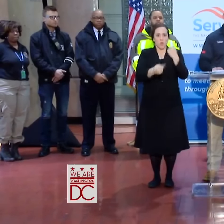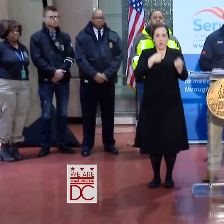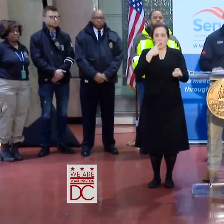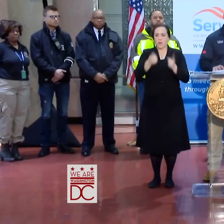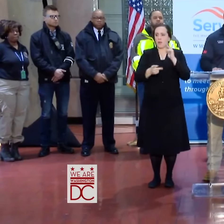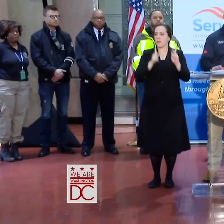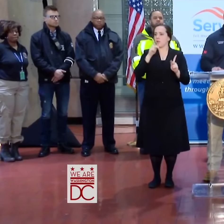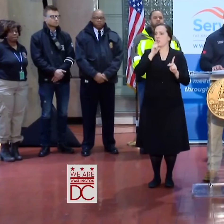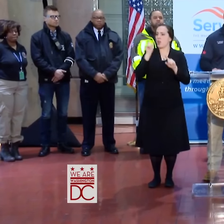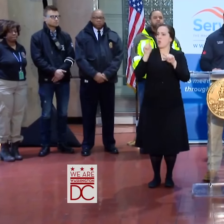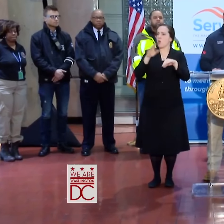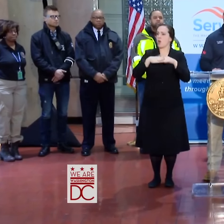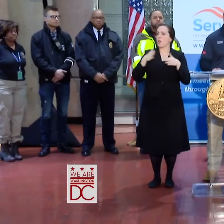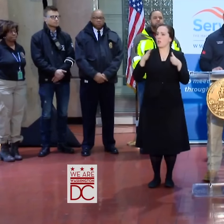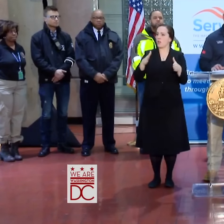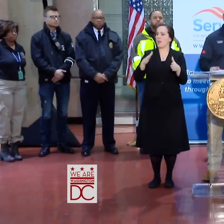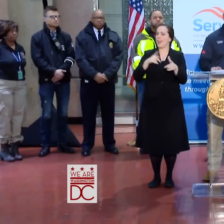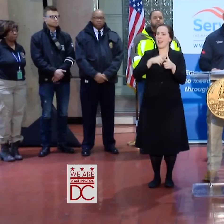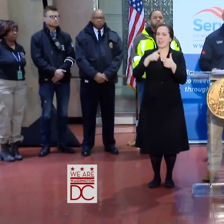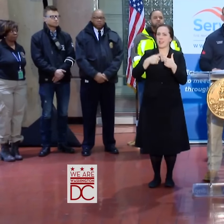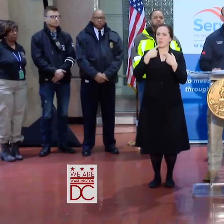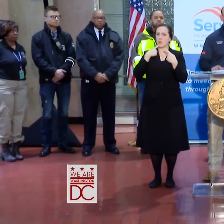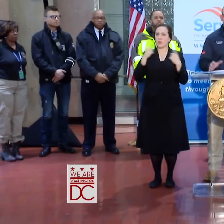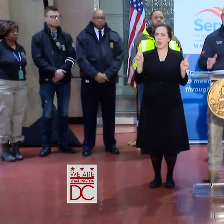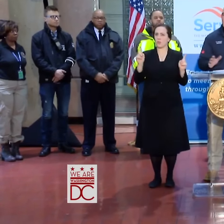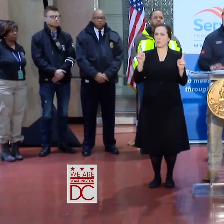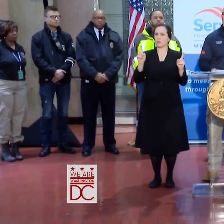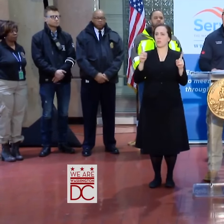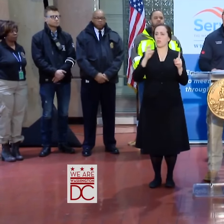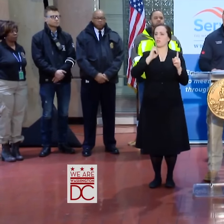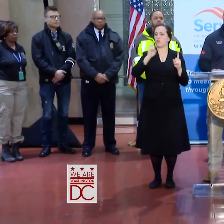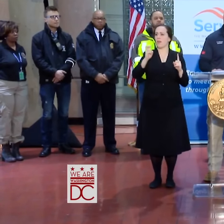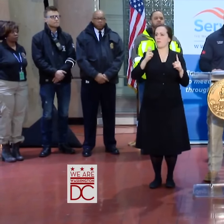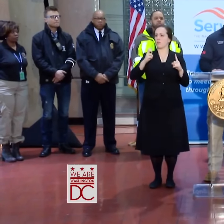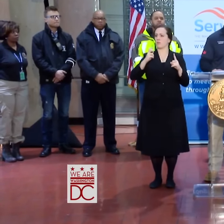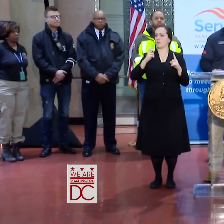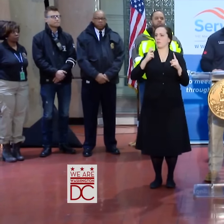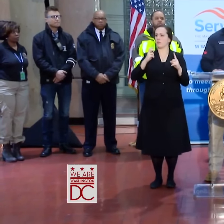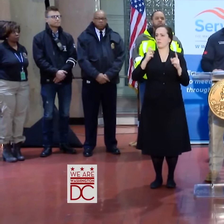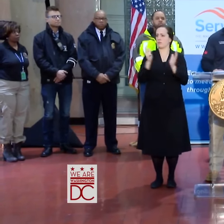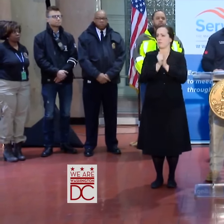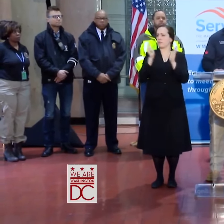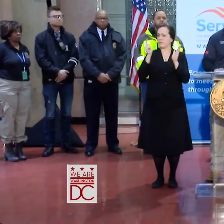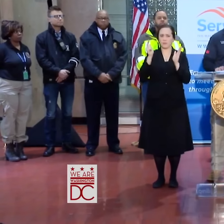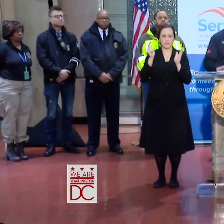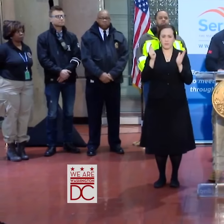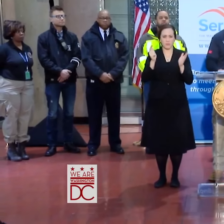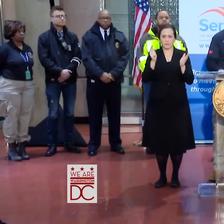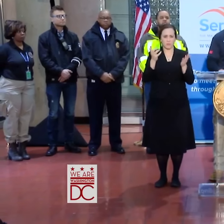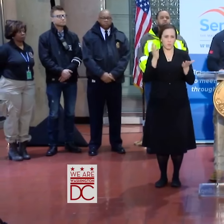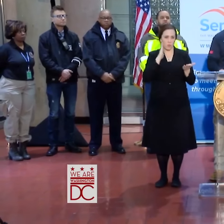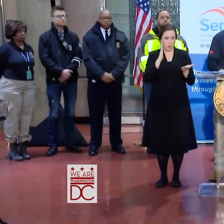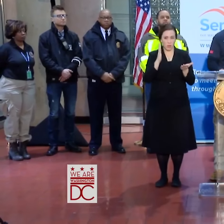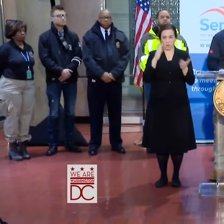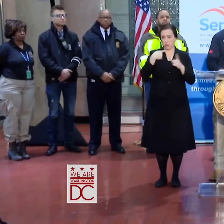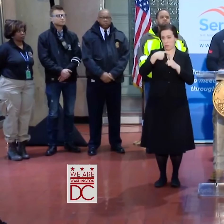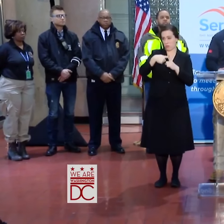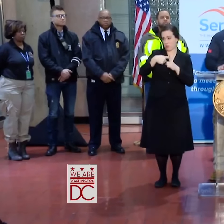THEN TO ANNOUNCE A TRAVEL BAN, YOU KNOW, THAT'S -- I DON'T KNOW WHAT MORE THAT WOULD HAVE GOT US. WE ARE ASKING FOLKS TO STAY OFF THE STREET.